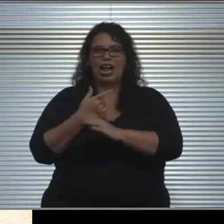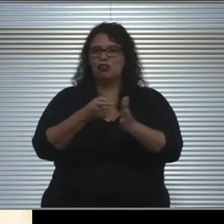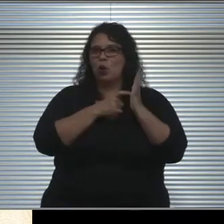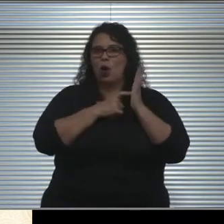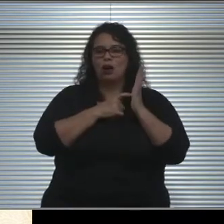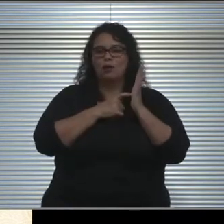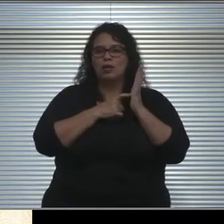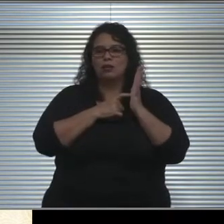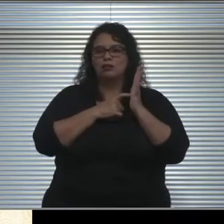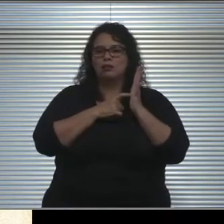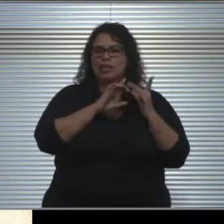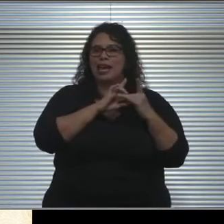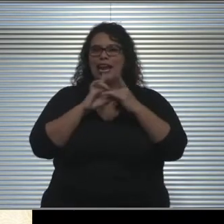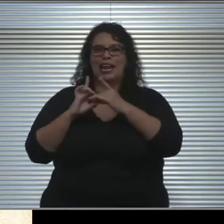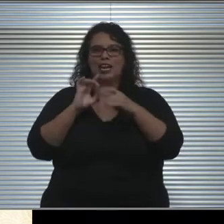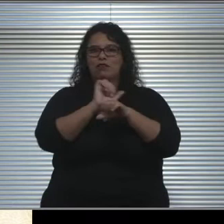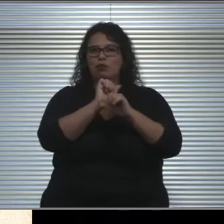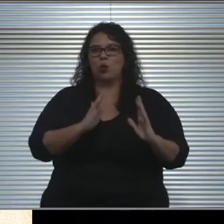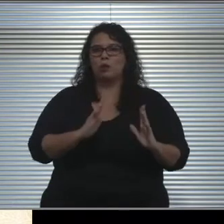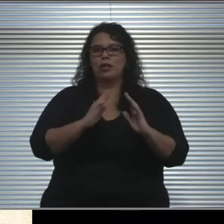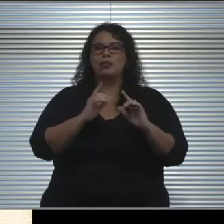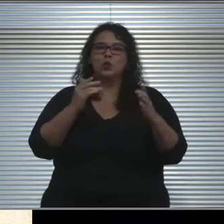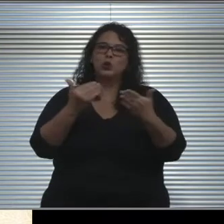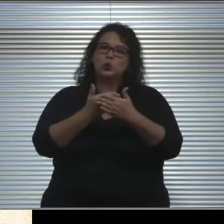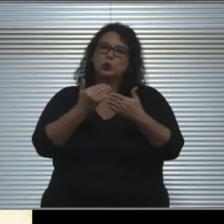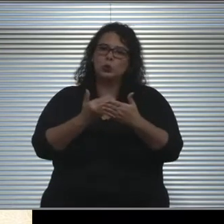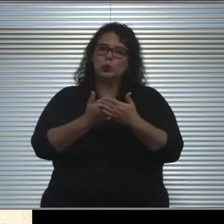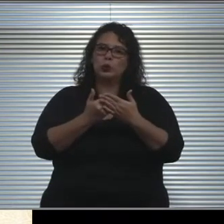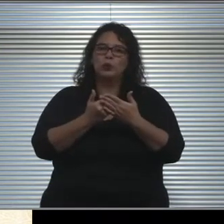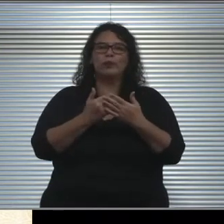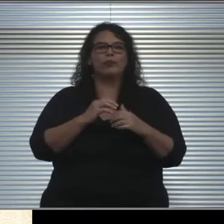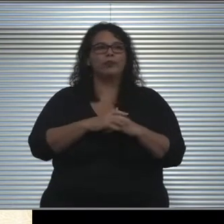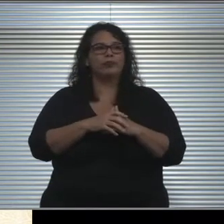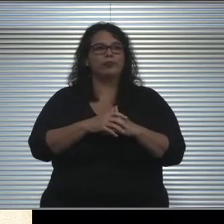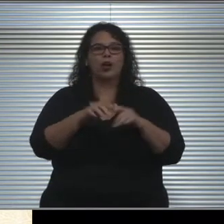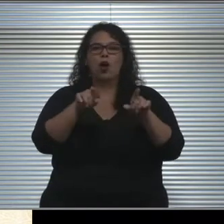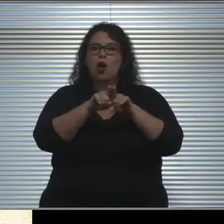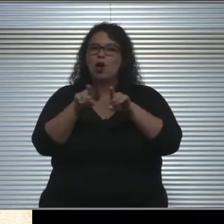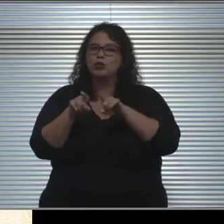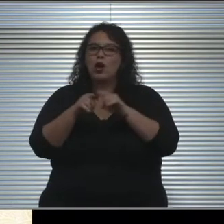be connected to flu vaccination, so this is new. They are also asking for training